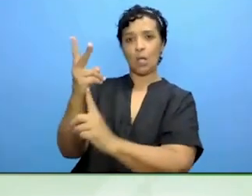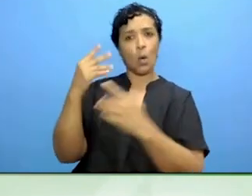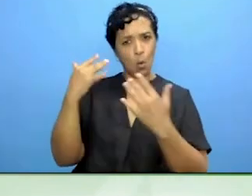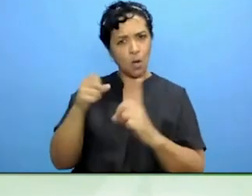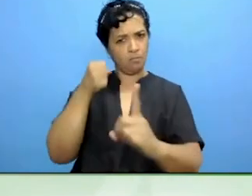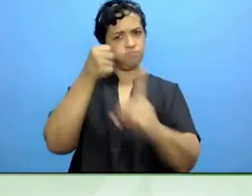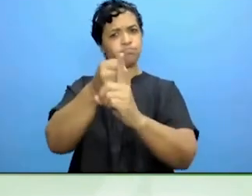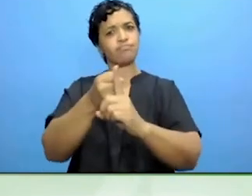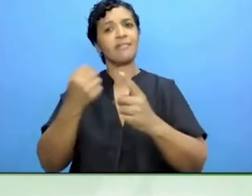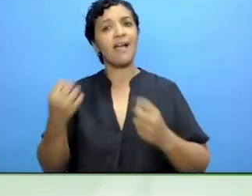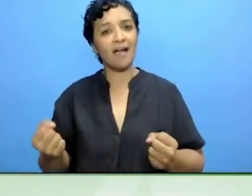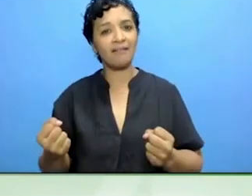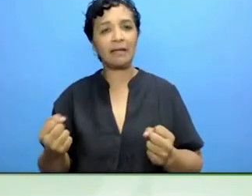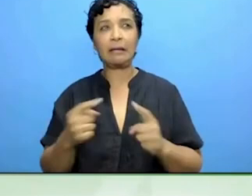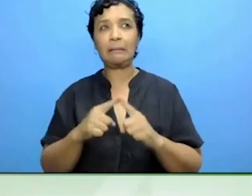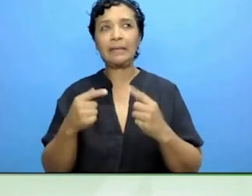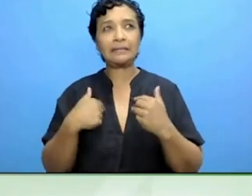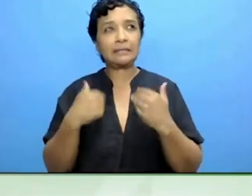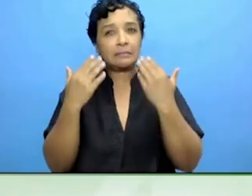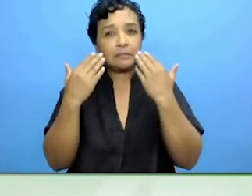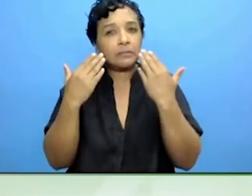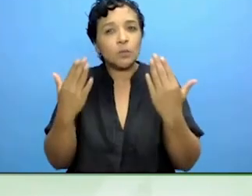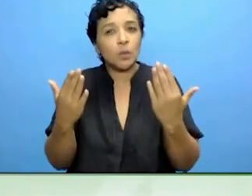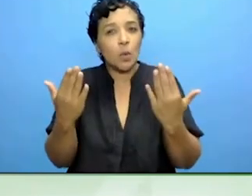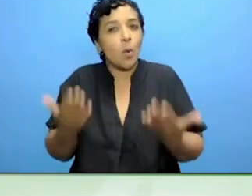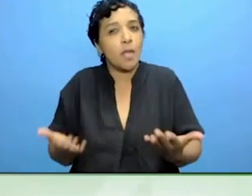about the current crop of politicians.